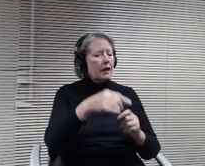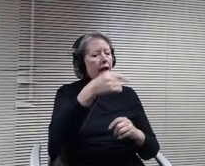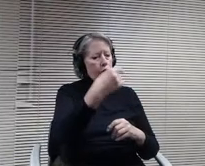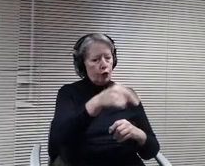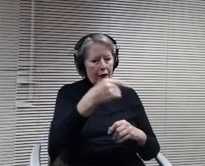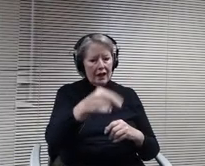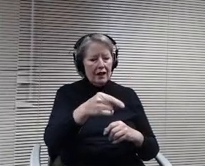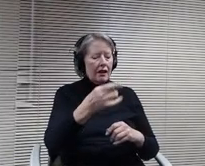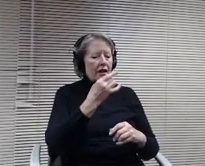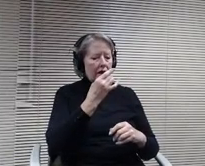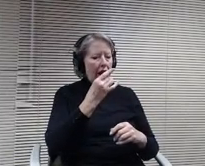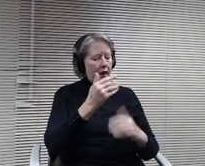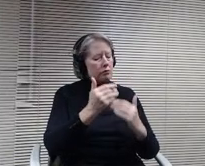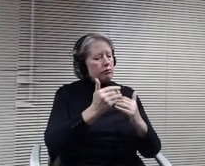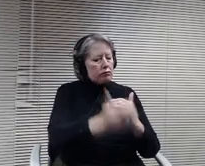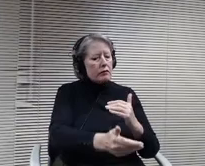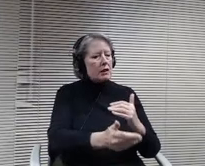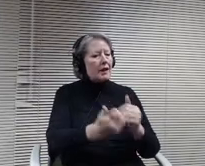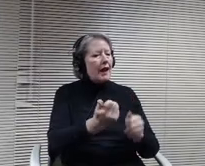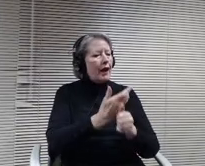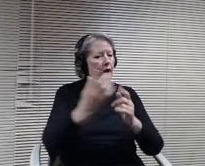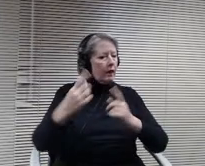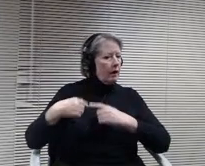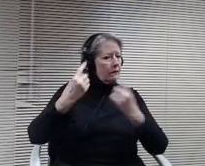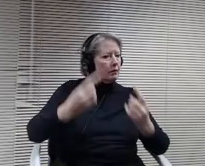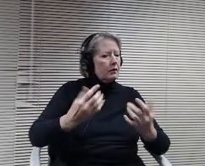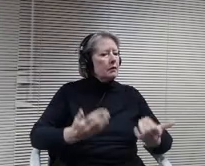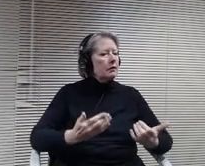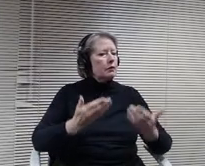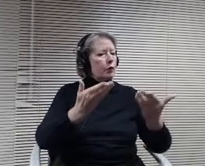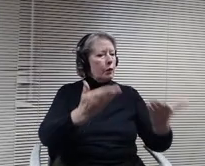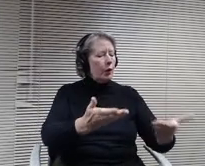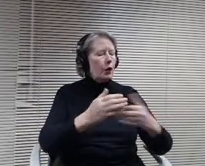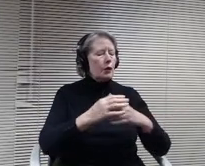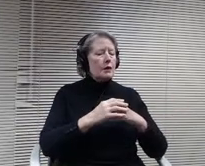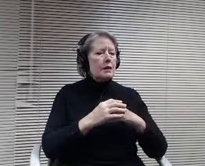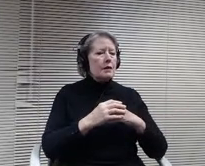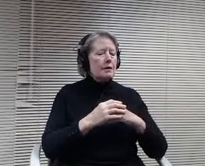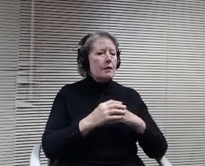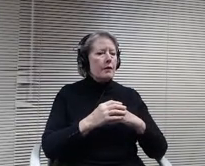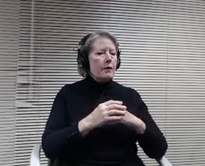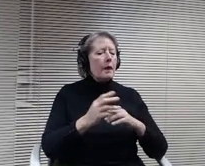so far. But if people are wondering about the nature of